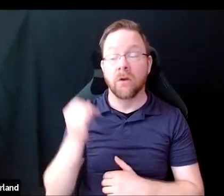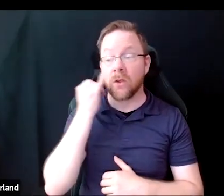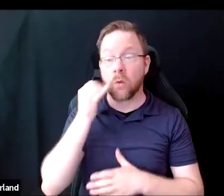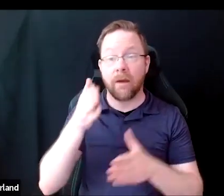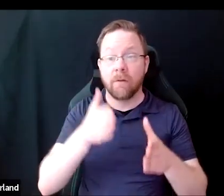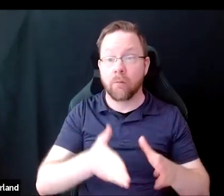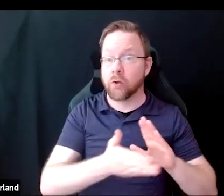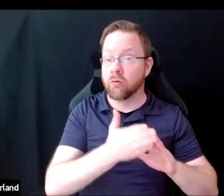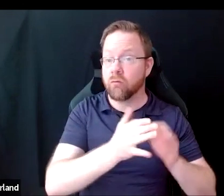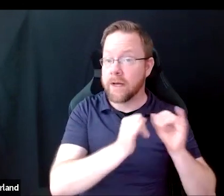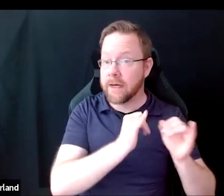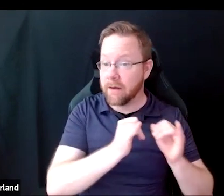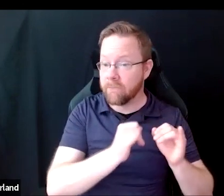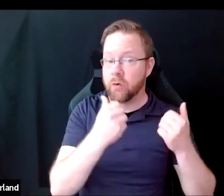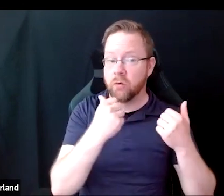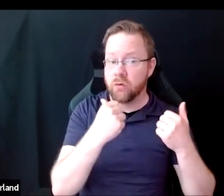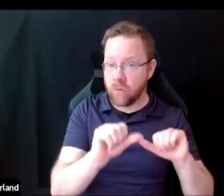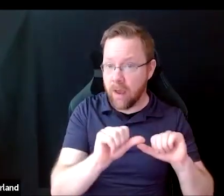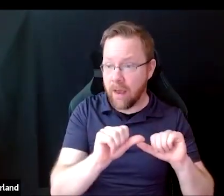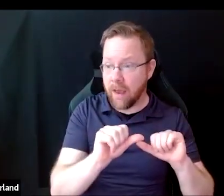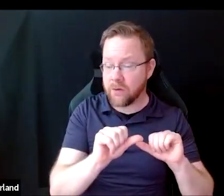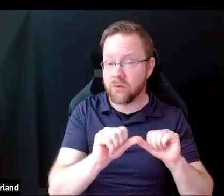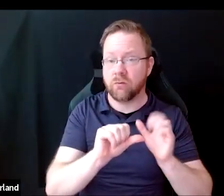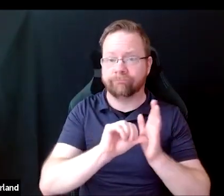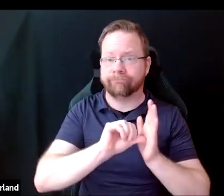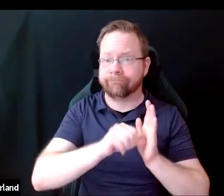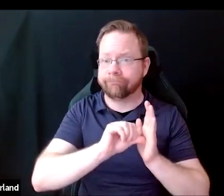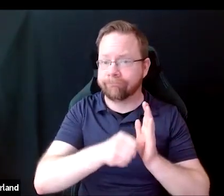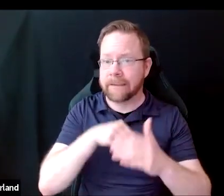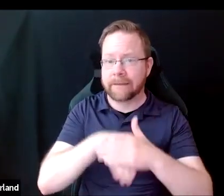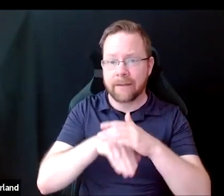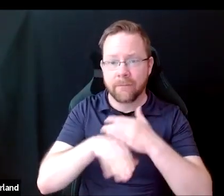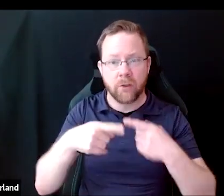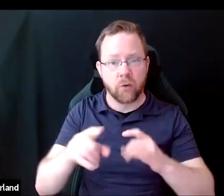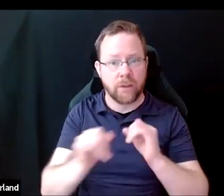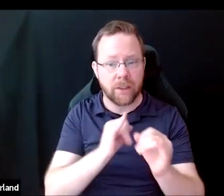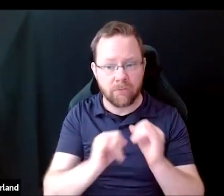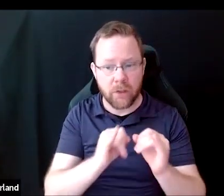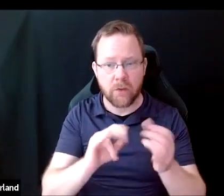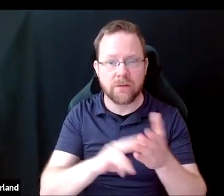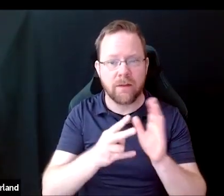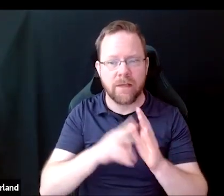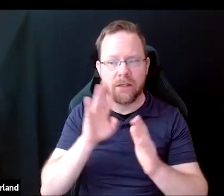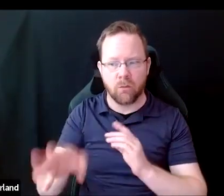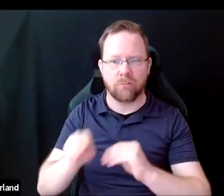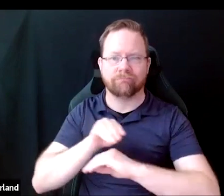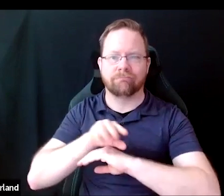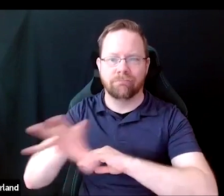to make interviews more accessible, then that might spill over into other aspects of the labs that they manage.